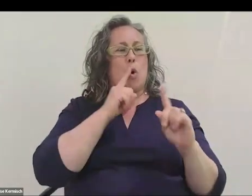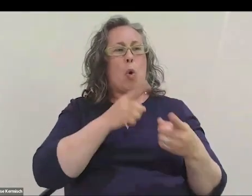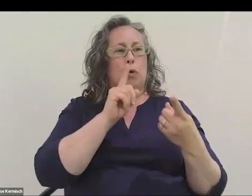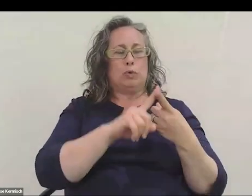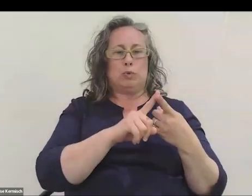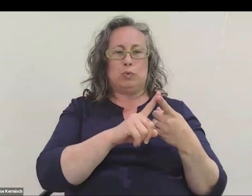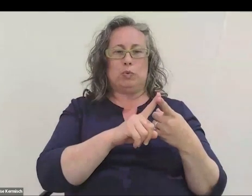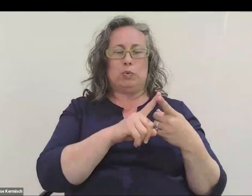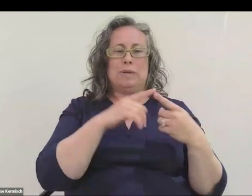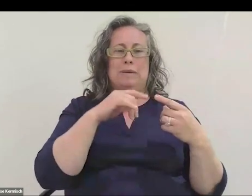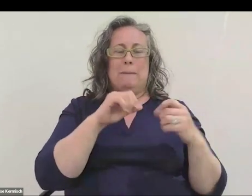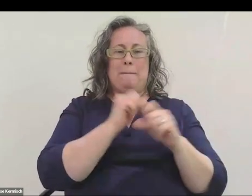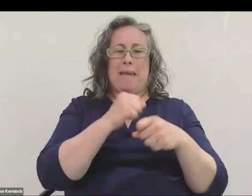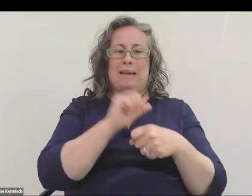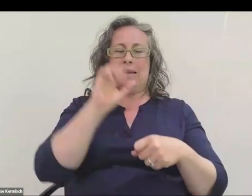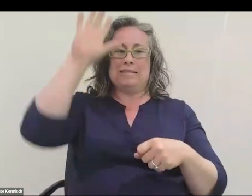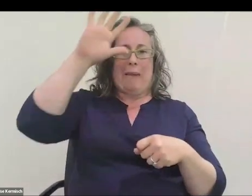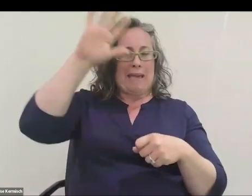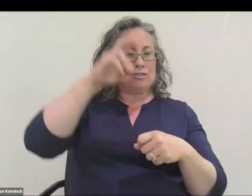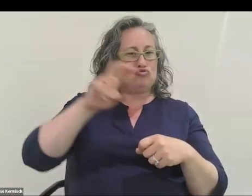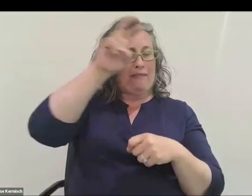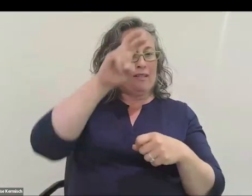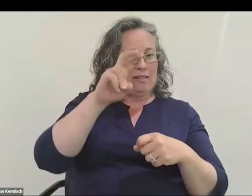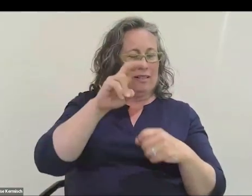as catching a bus." That means certain things. Right?